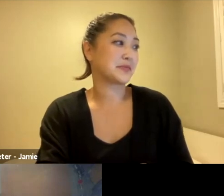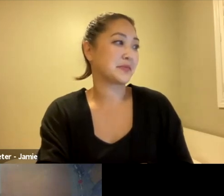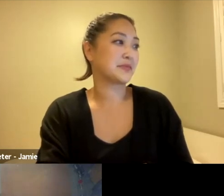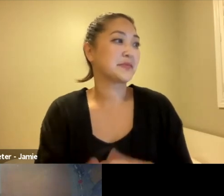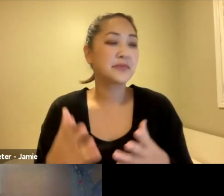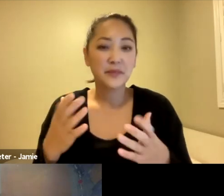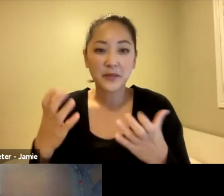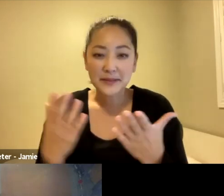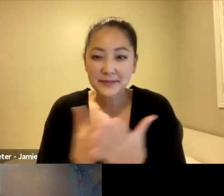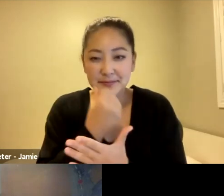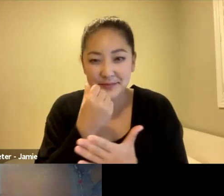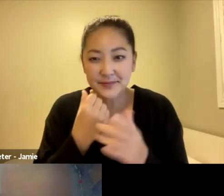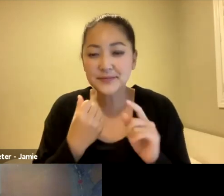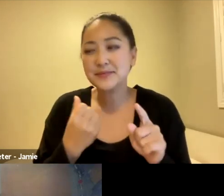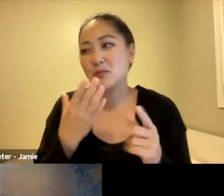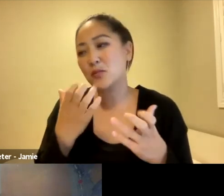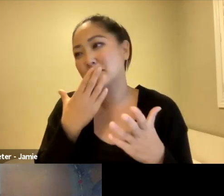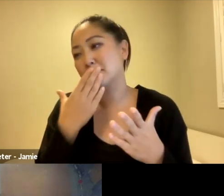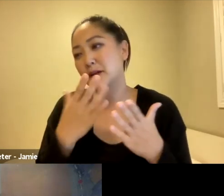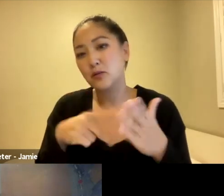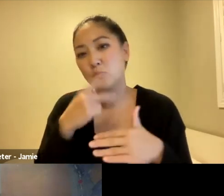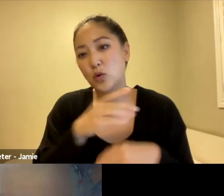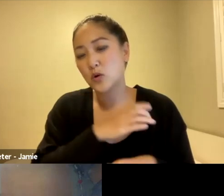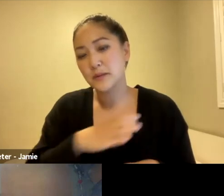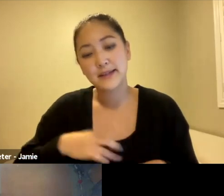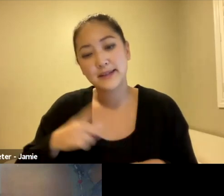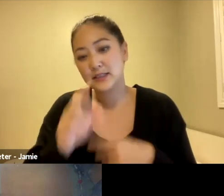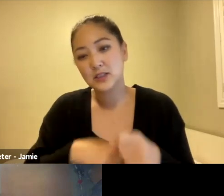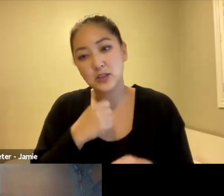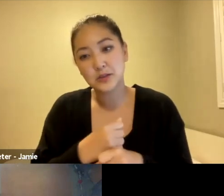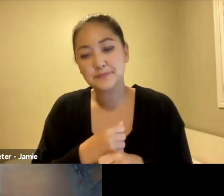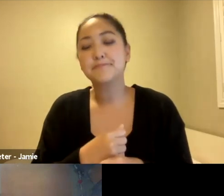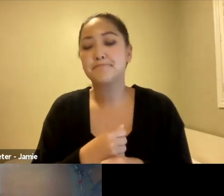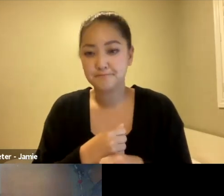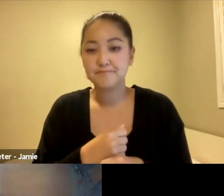to thank our Programming Committee for this year. It really was a truly...